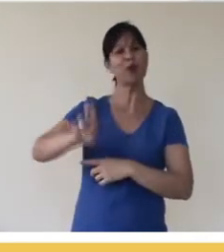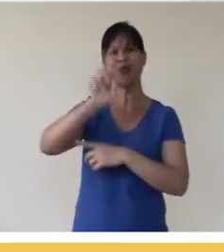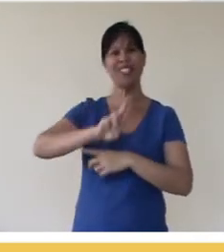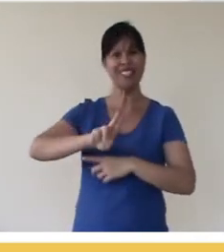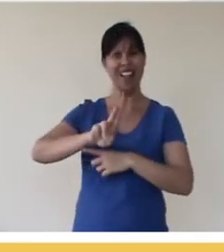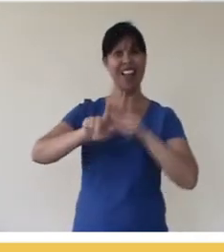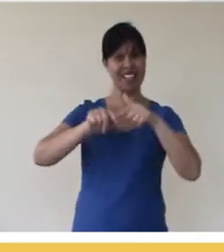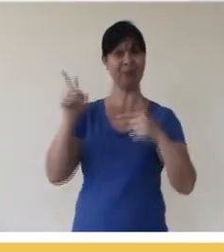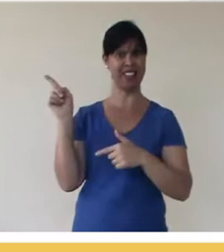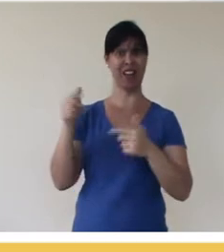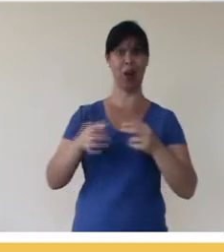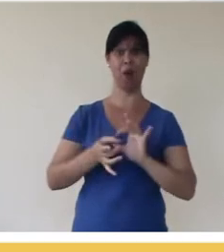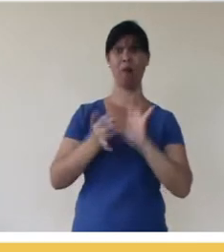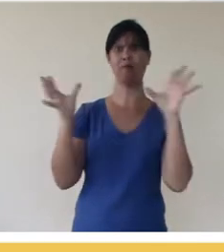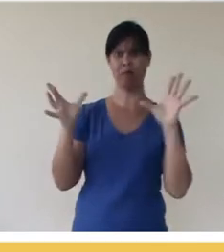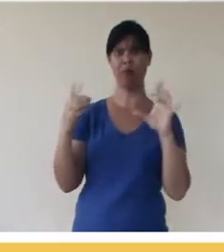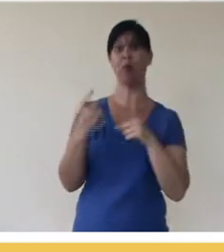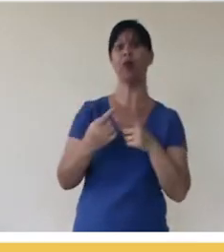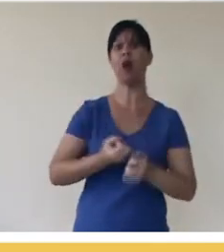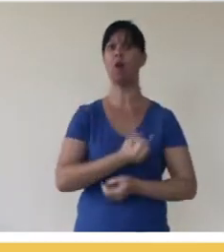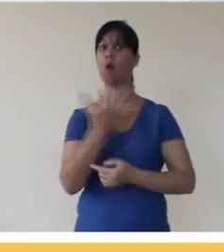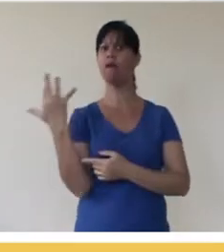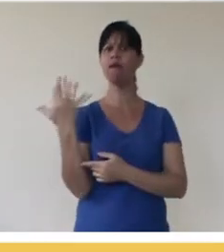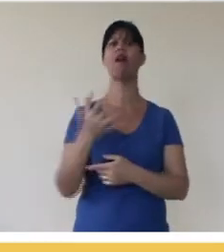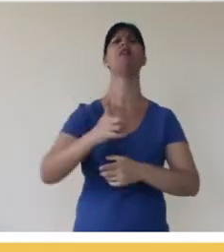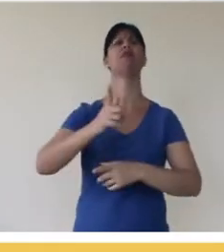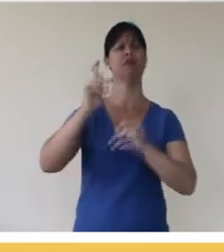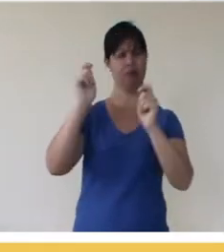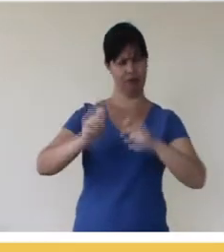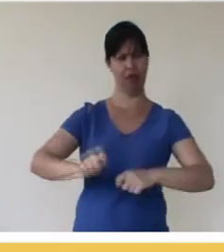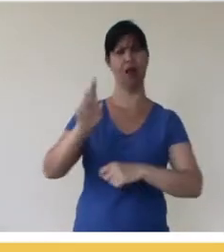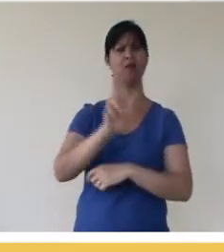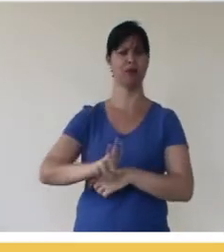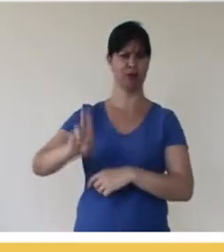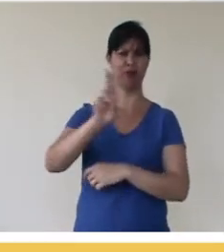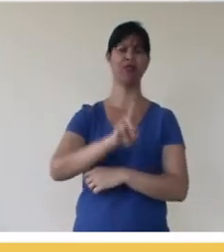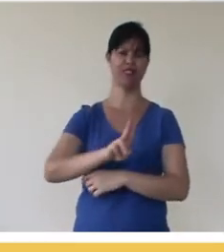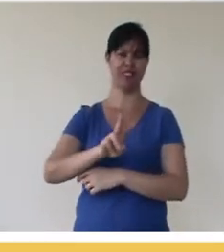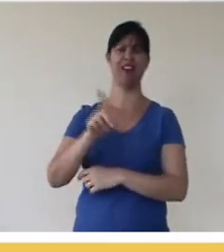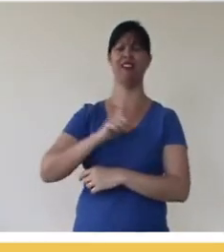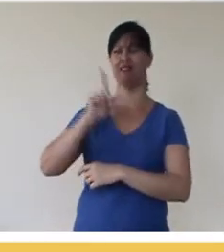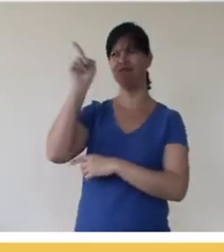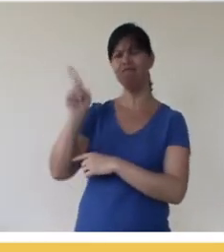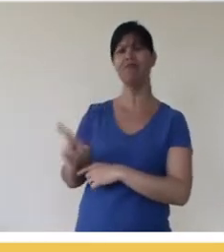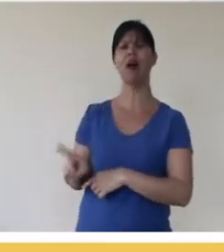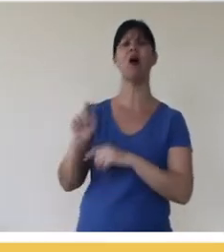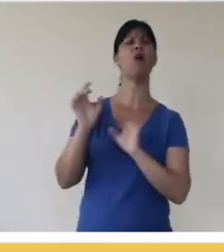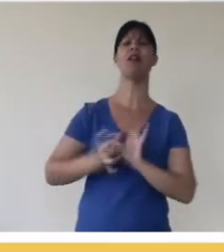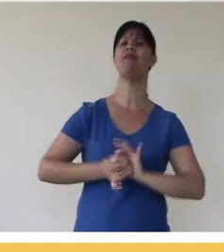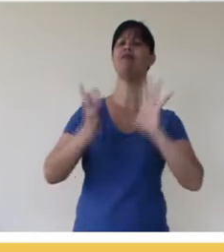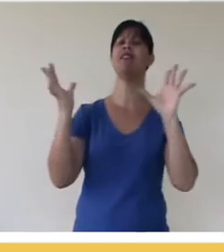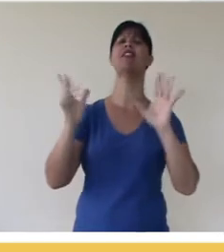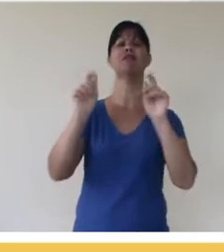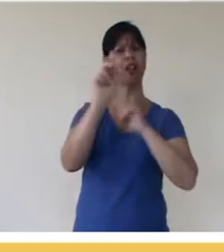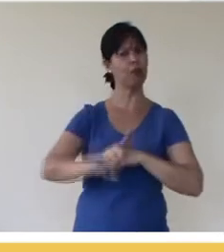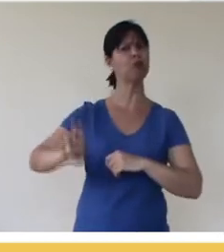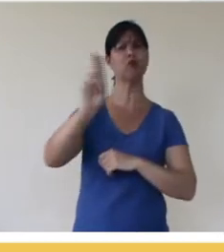because the number of open photos is so large that it is very easy to find a photo with a free license that you can use in your educational resources.